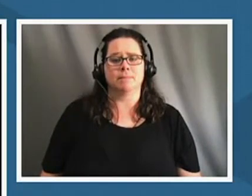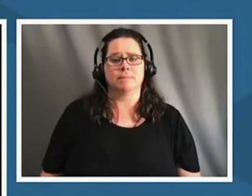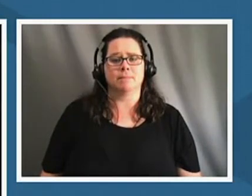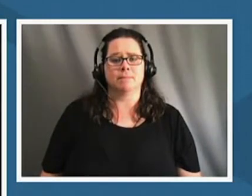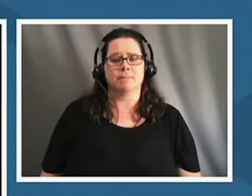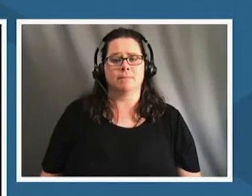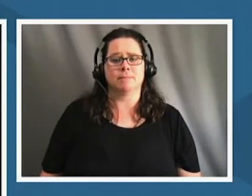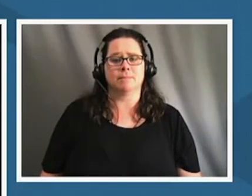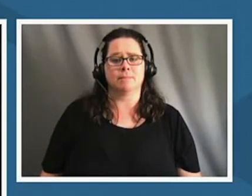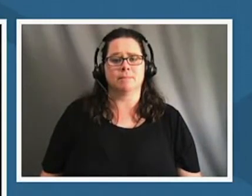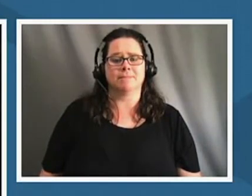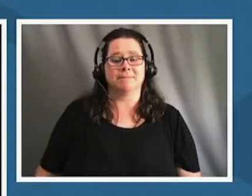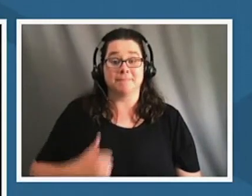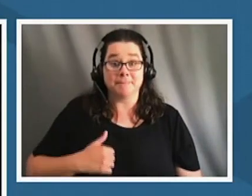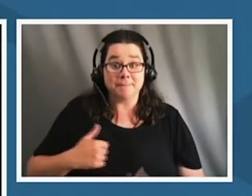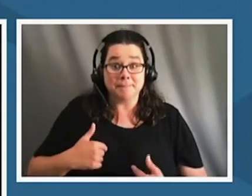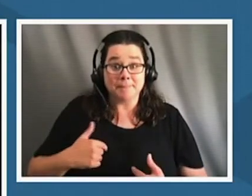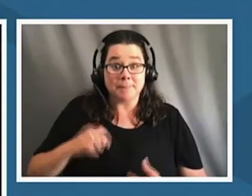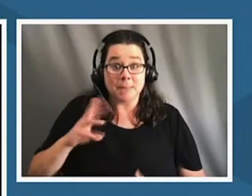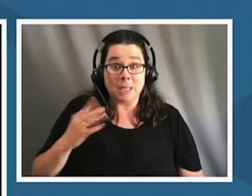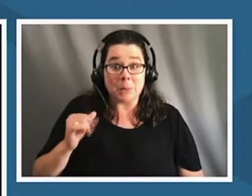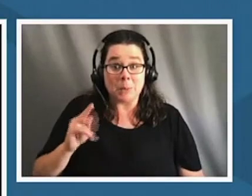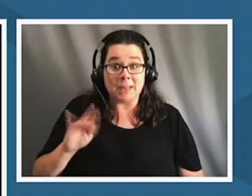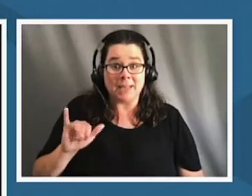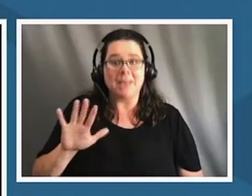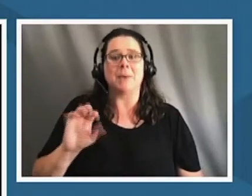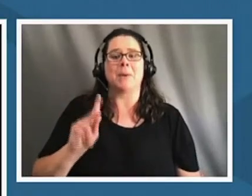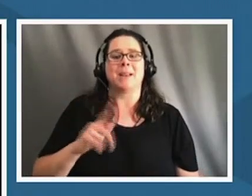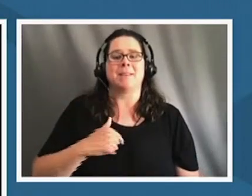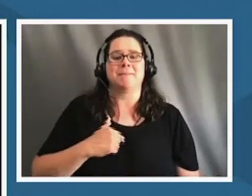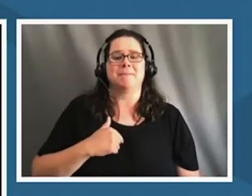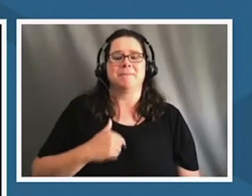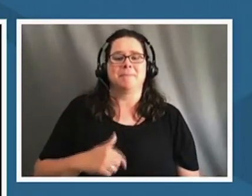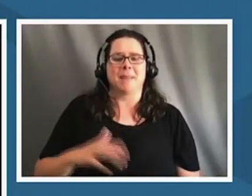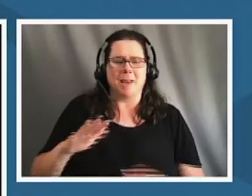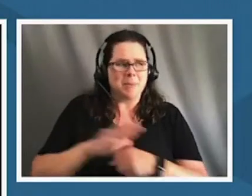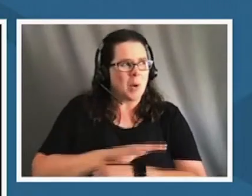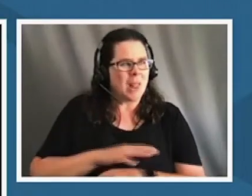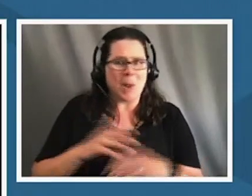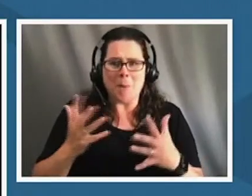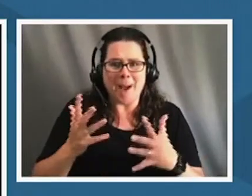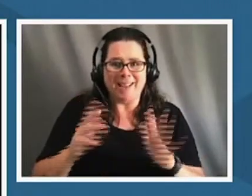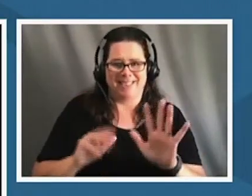sorry sammy yeah